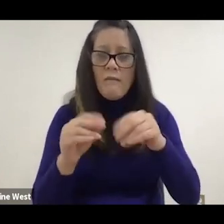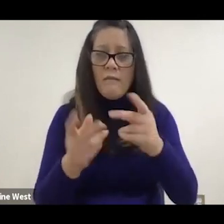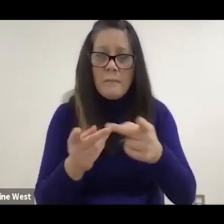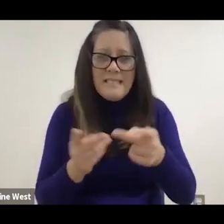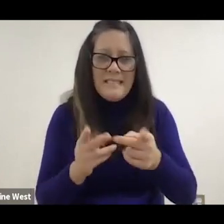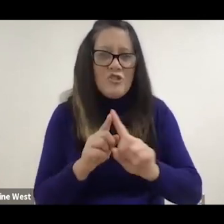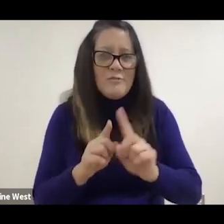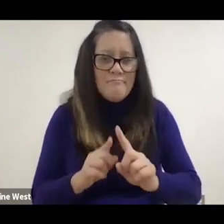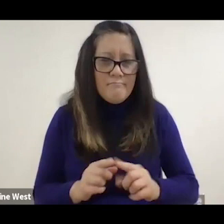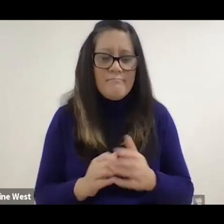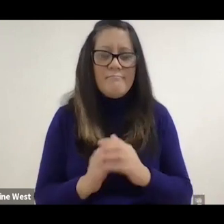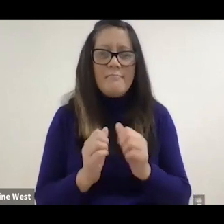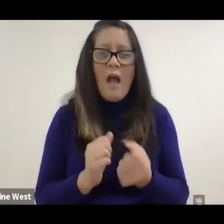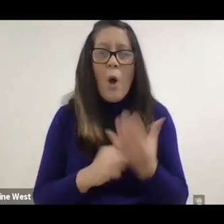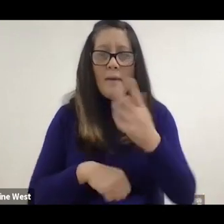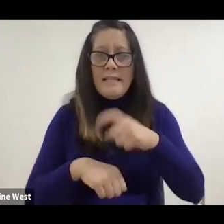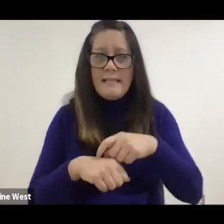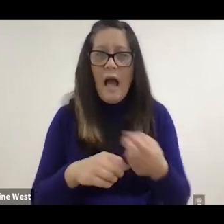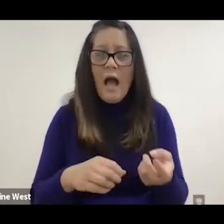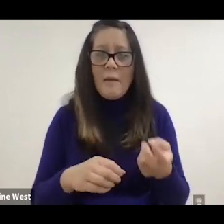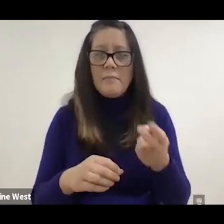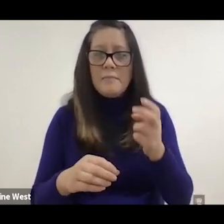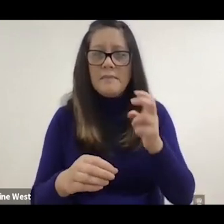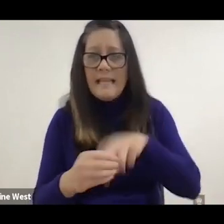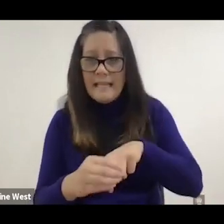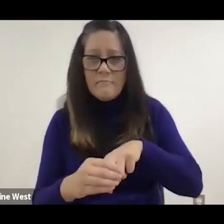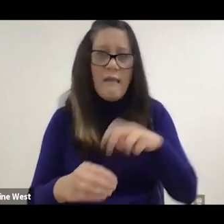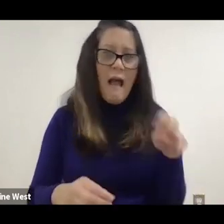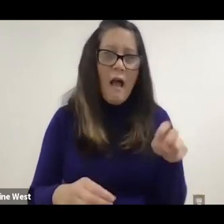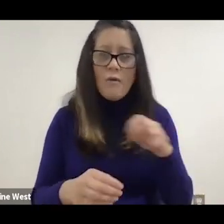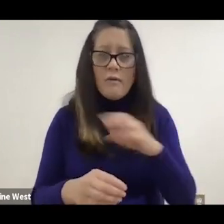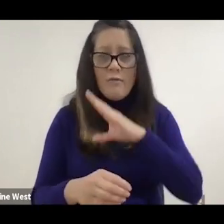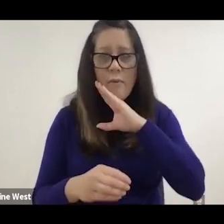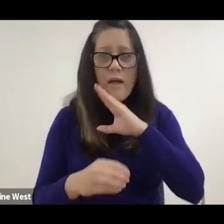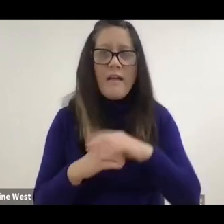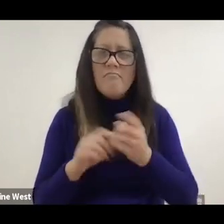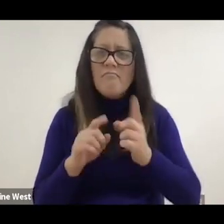how many times he got in and out of bed, which are all important metrics for